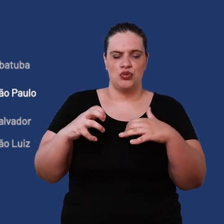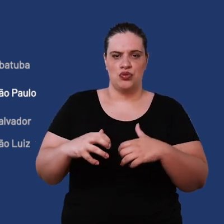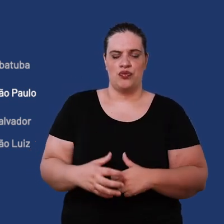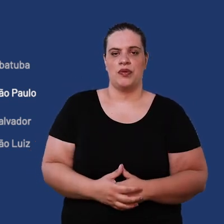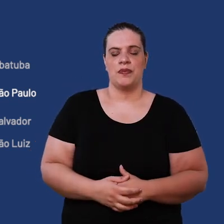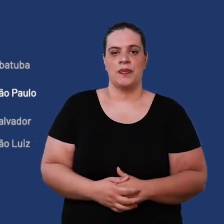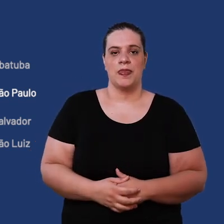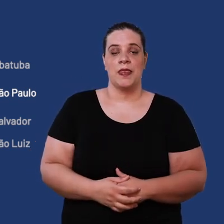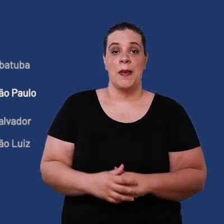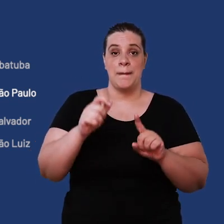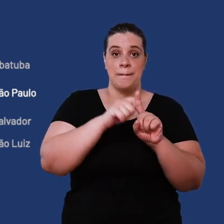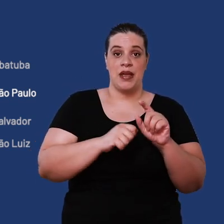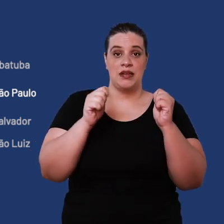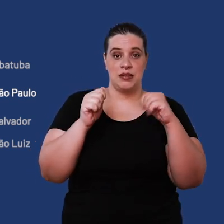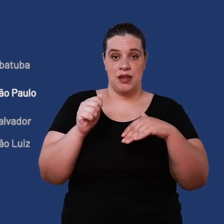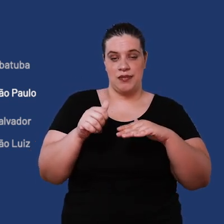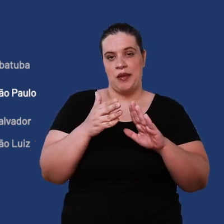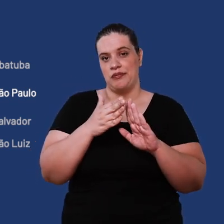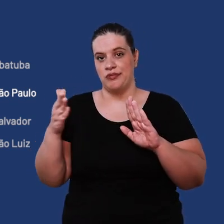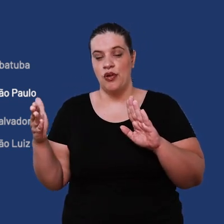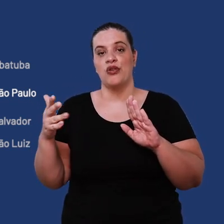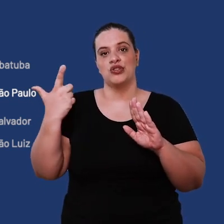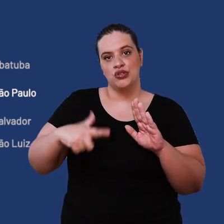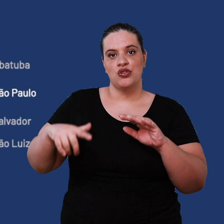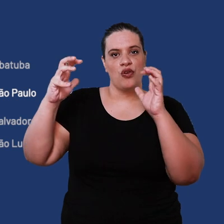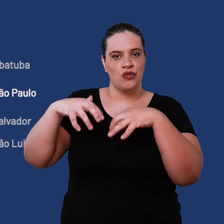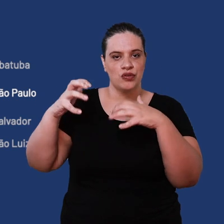other cities and from September onwards when the rains return in spring the